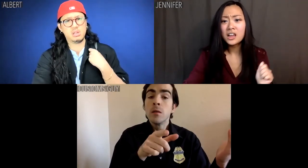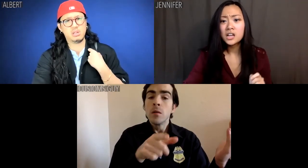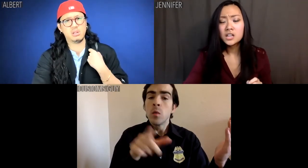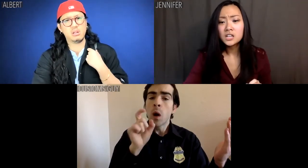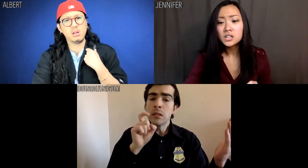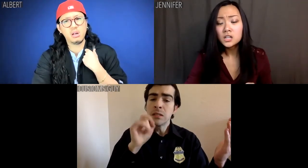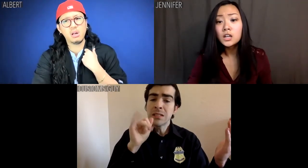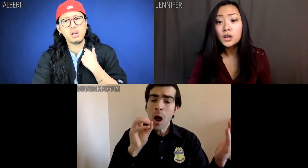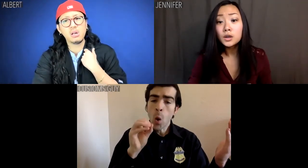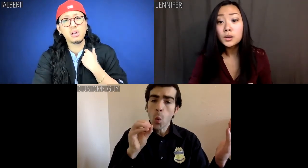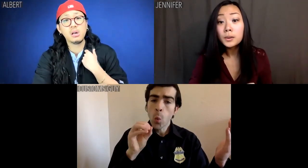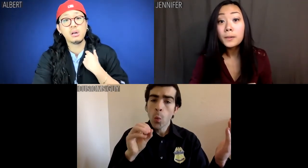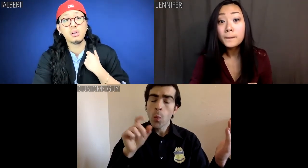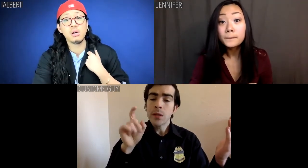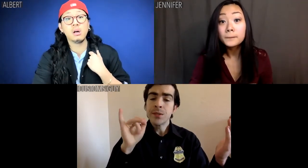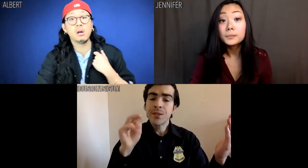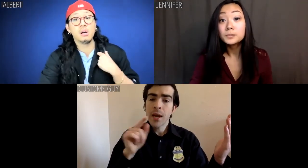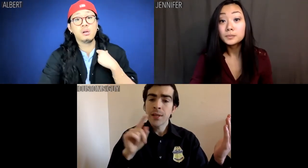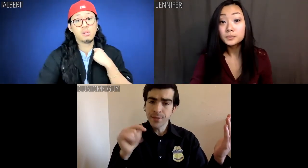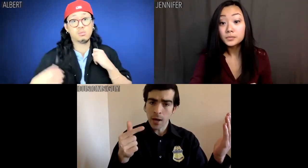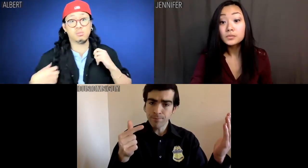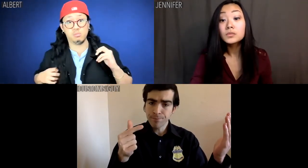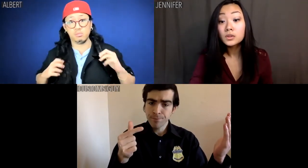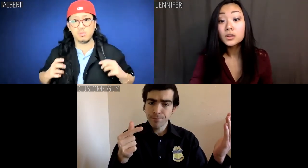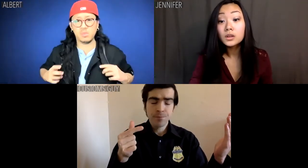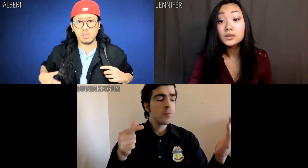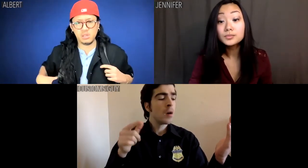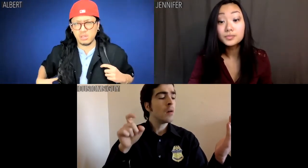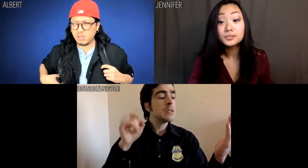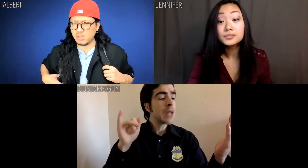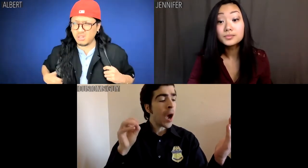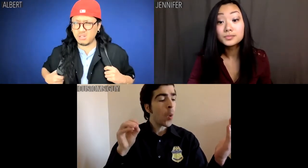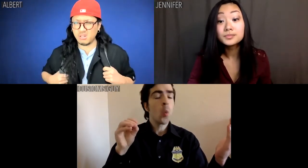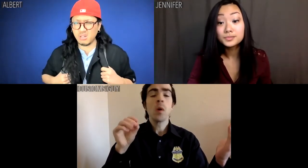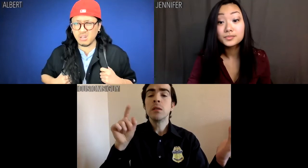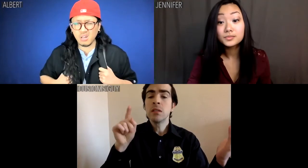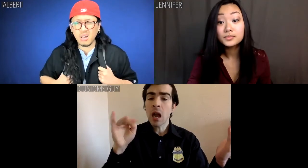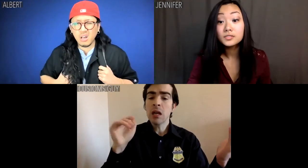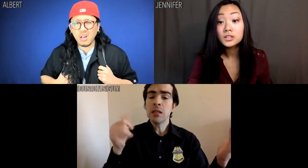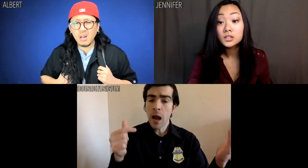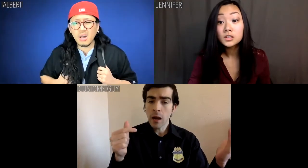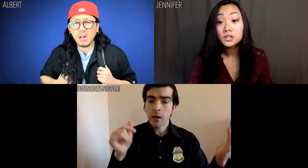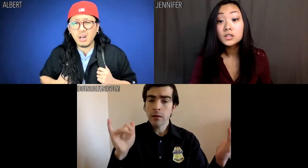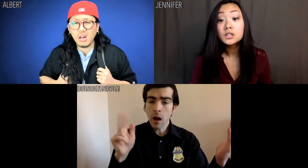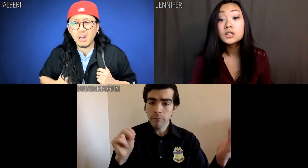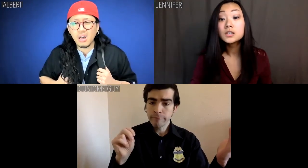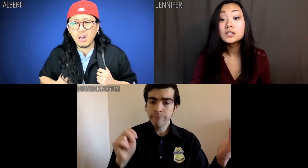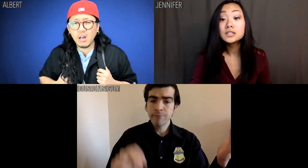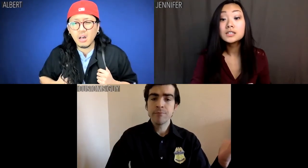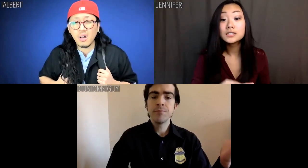Customs guy: And you are Xiao Xinzàng, and Xiao Xinyuàn.